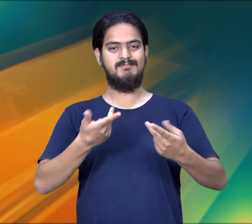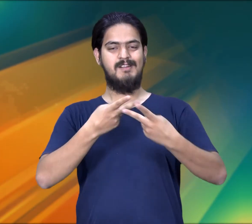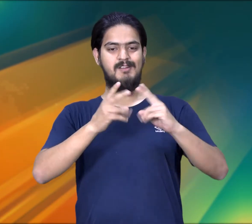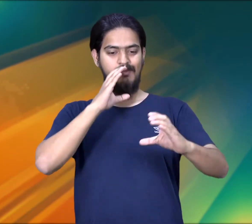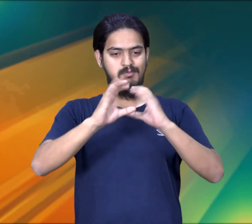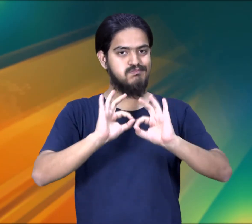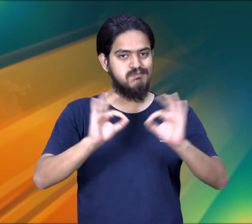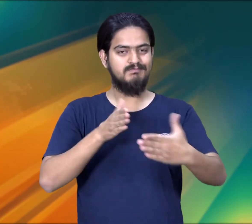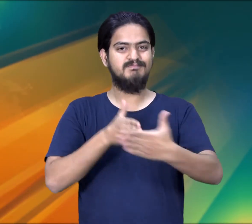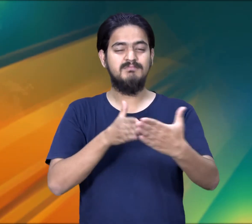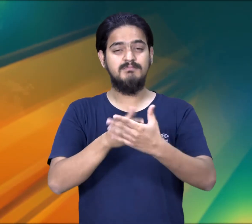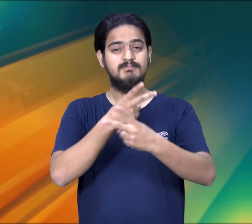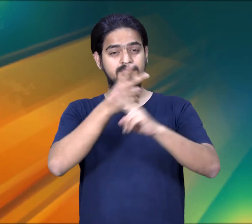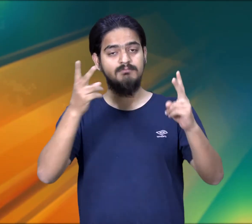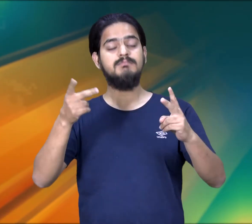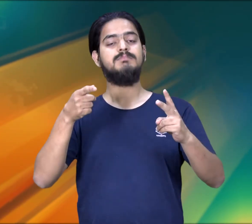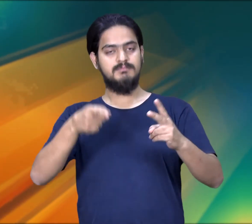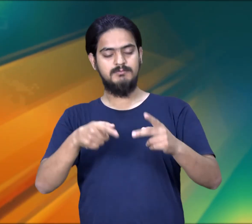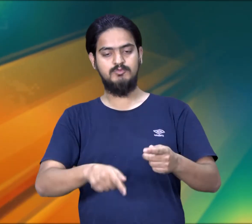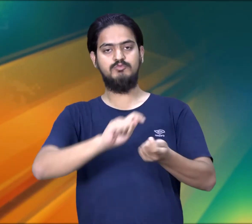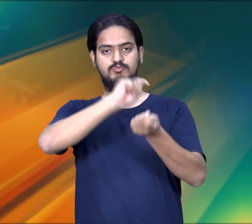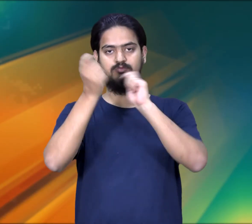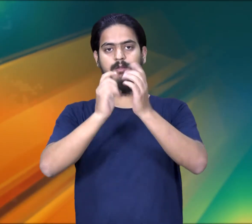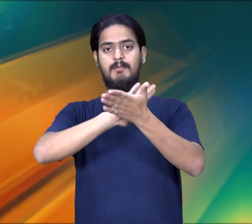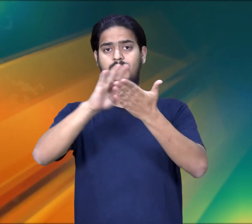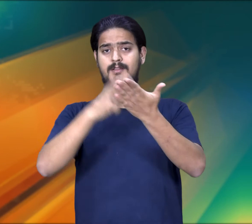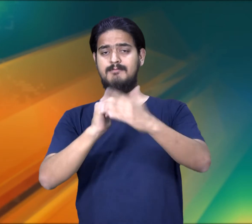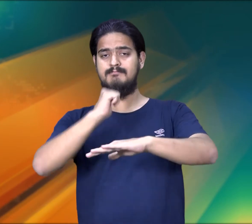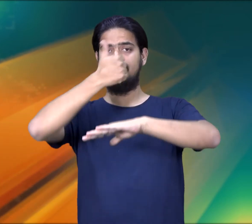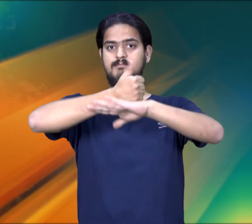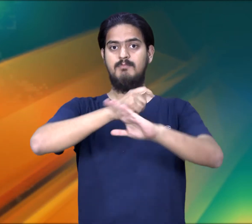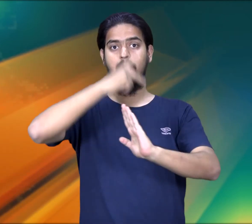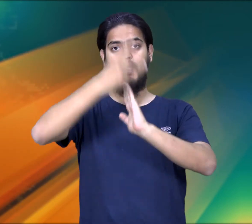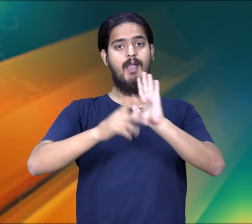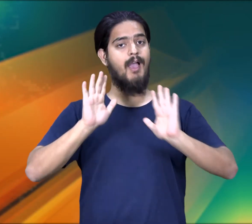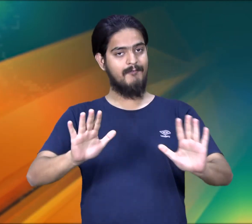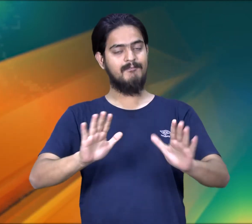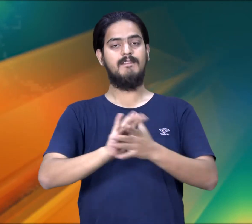no deaf teachers or no communication support and in Haryana we have tried to